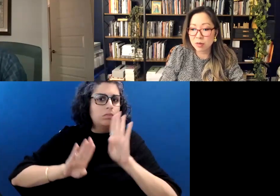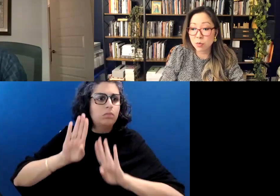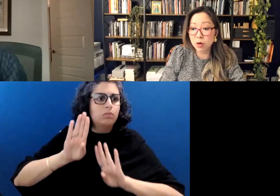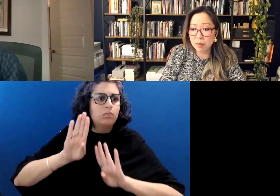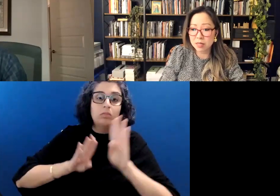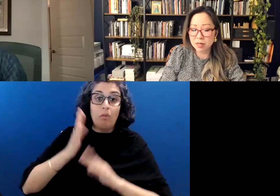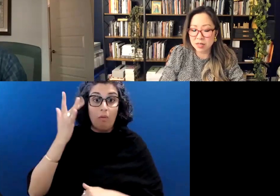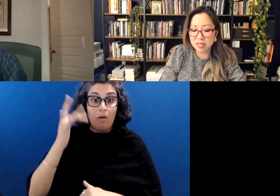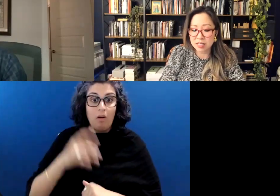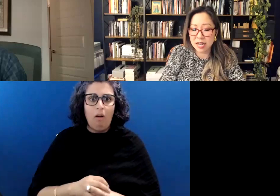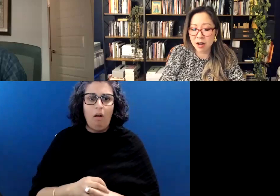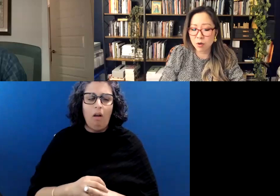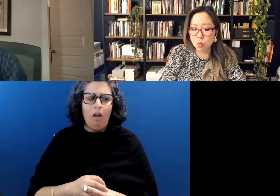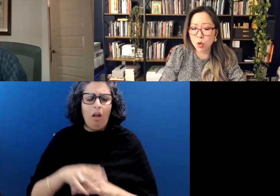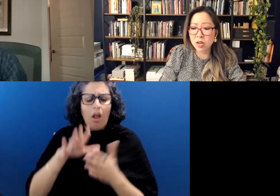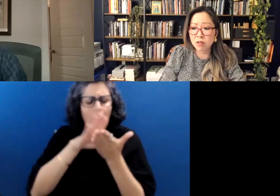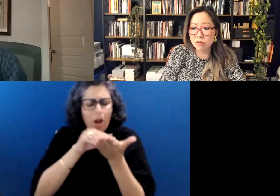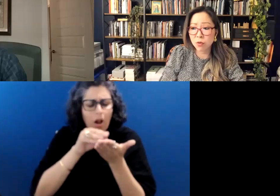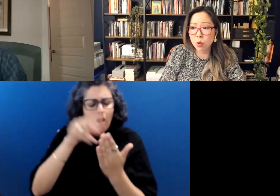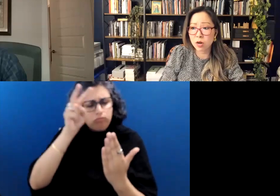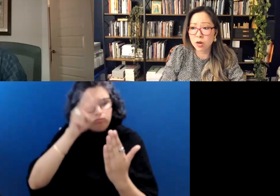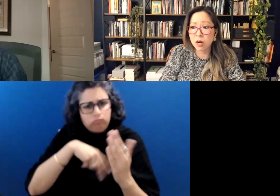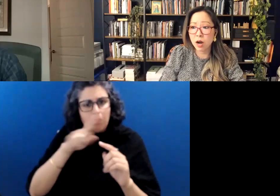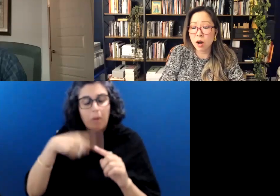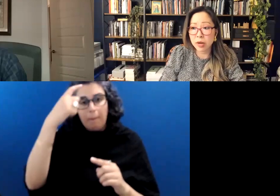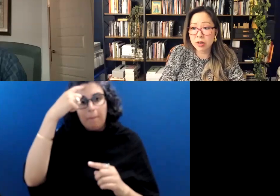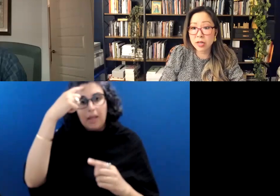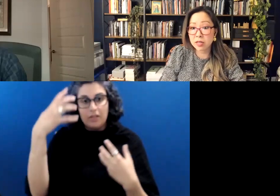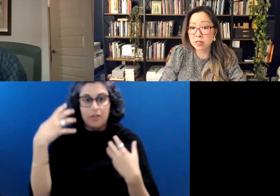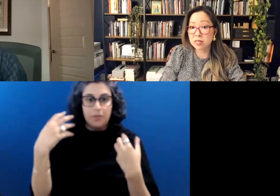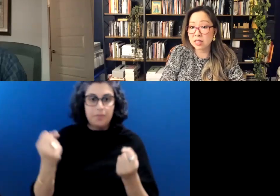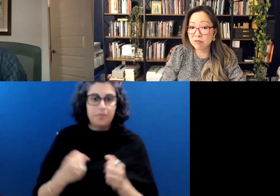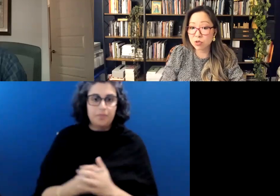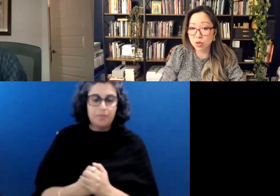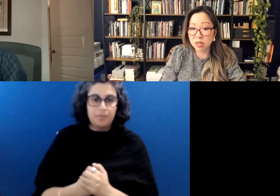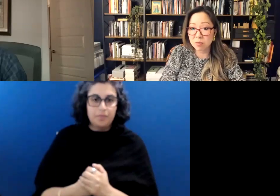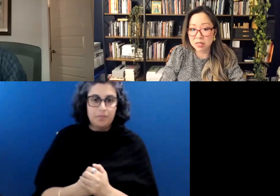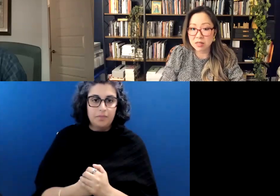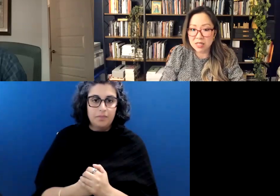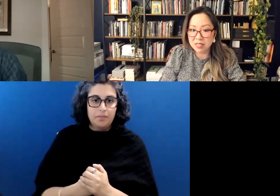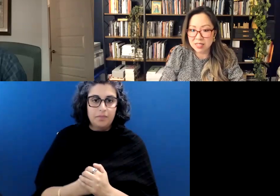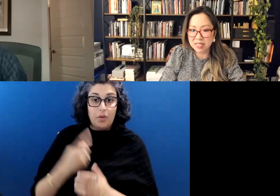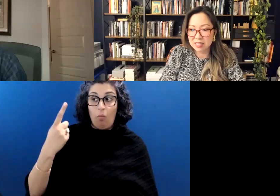bit more about mental illnesses, and how one in four Americans lives with a mental illness.